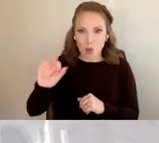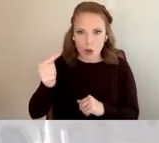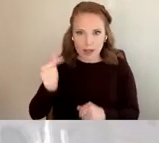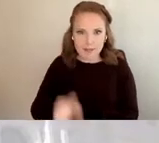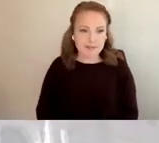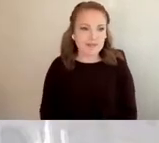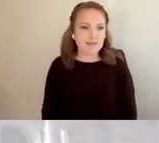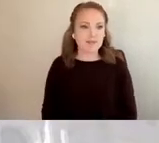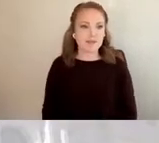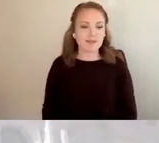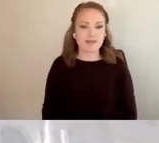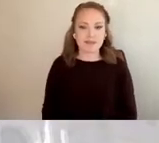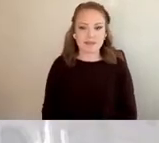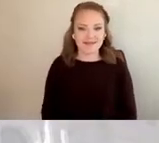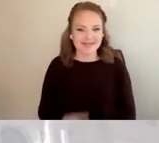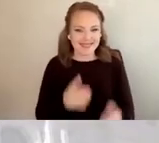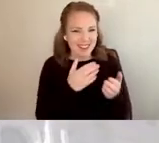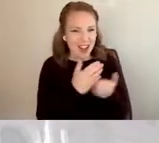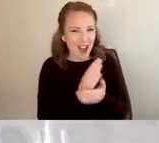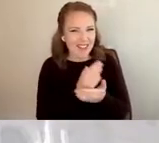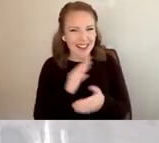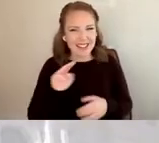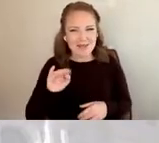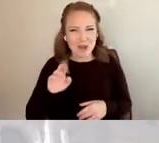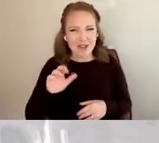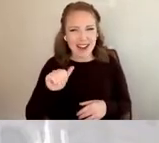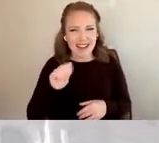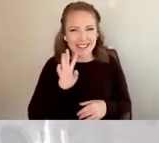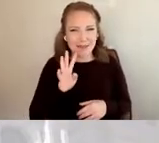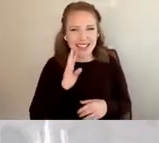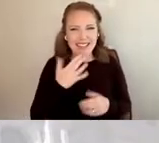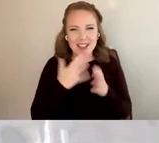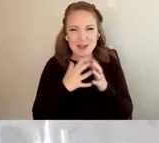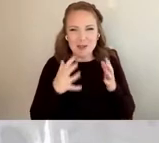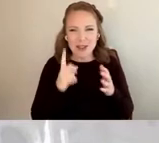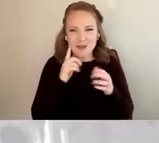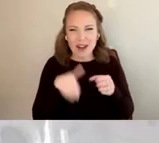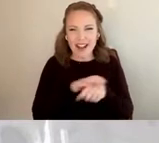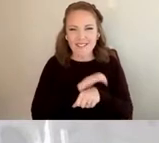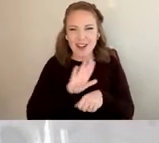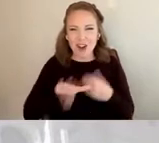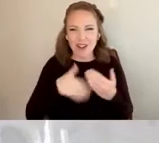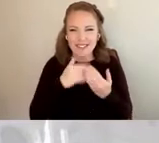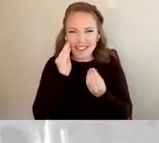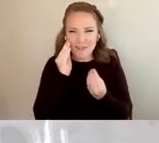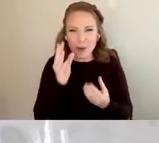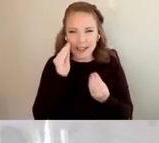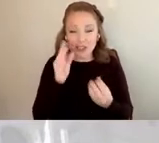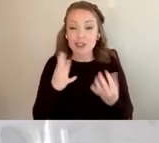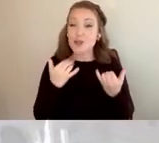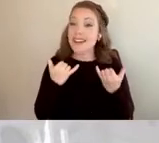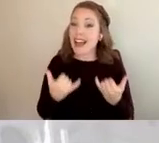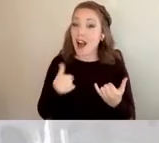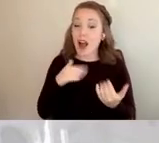Alright, thank you, Cheyenne for covering that information and now I'm going to cover up just a little bit of an introduction to